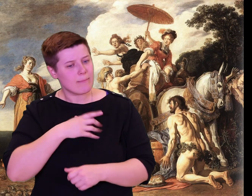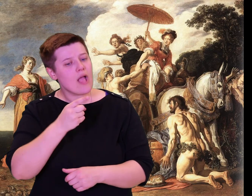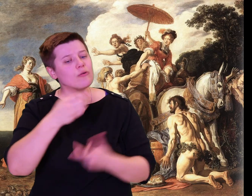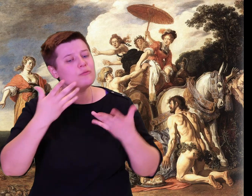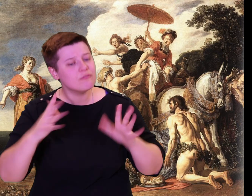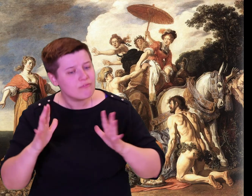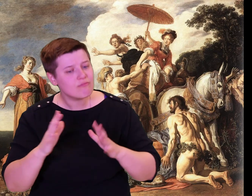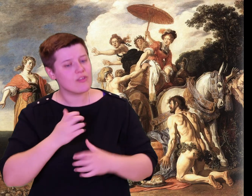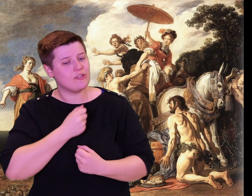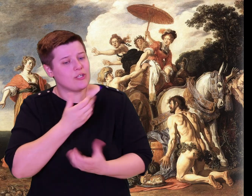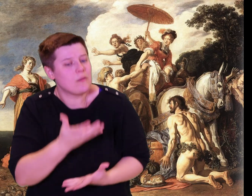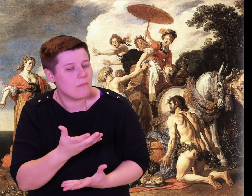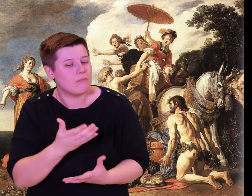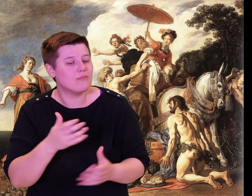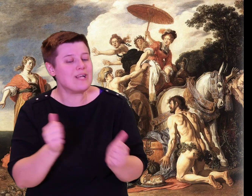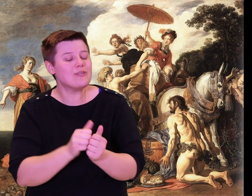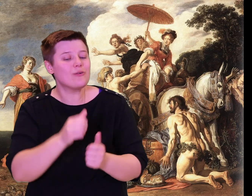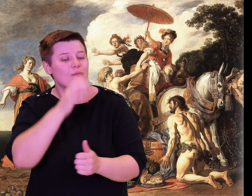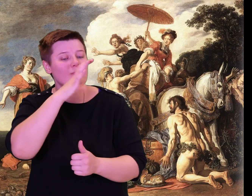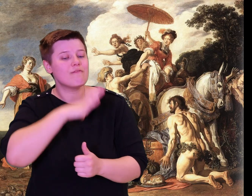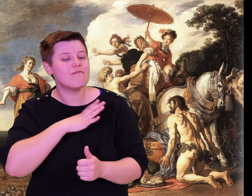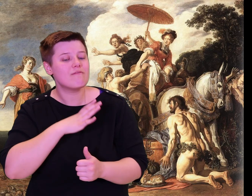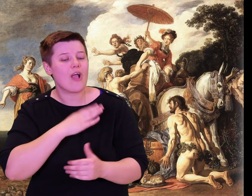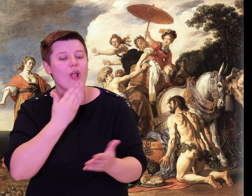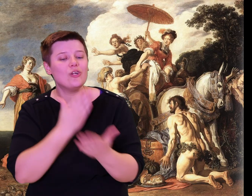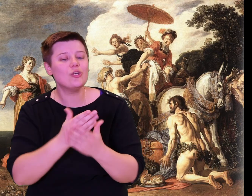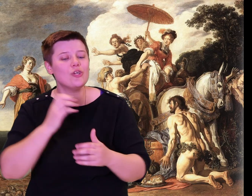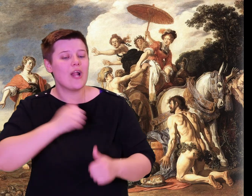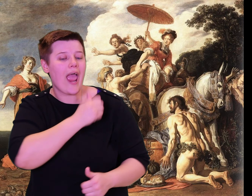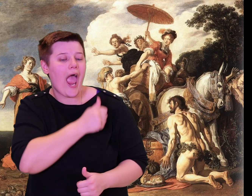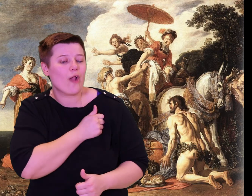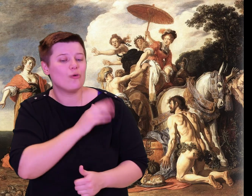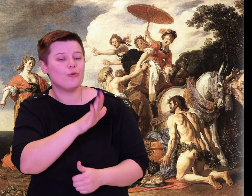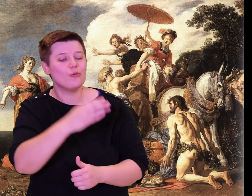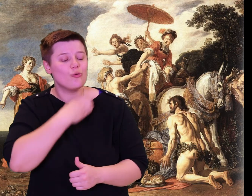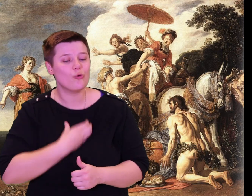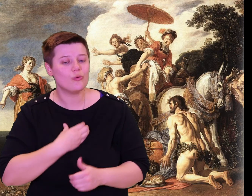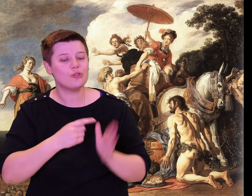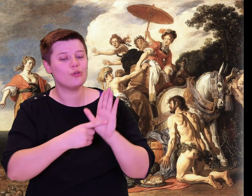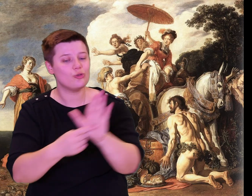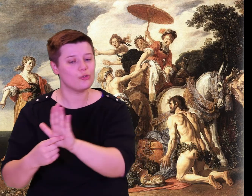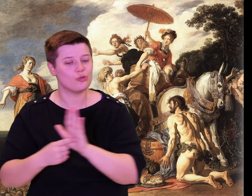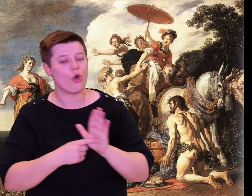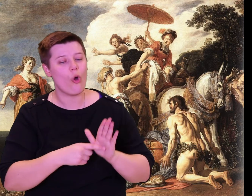concerned that one of you may win the footrace: I lost my stamina and my legs